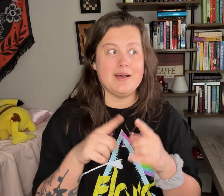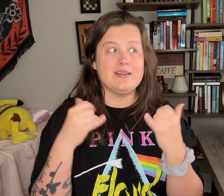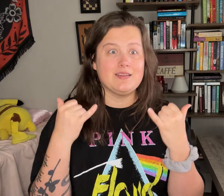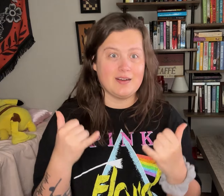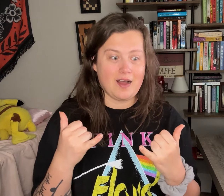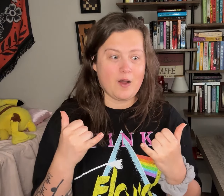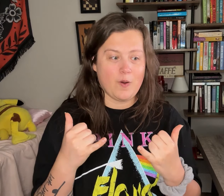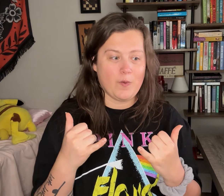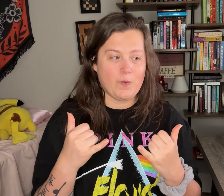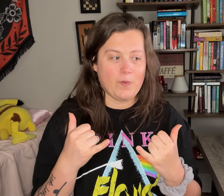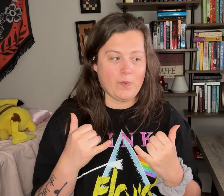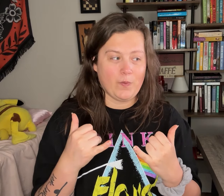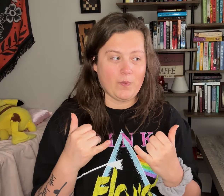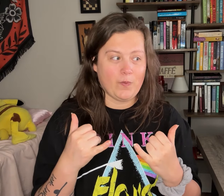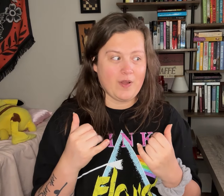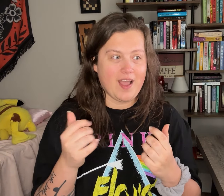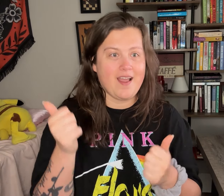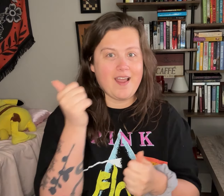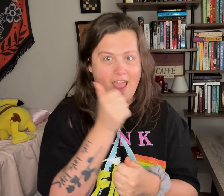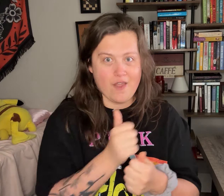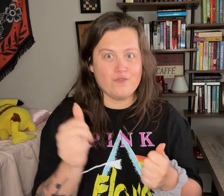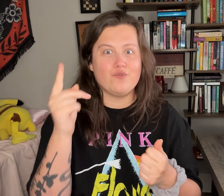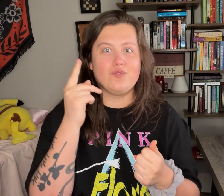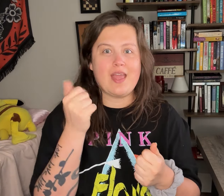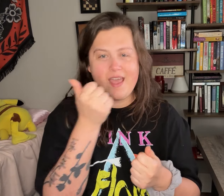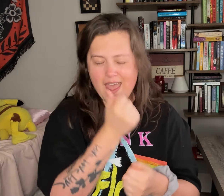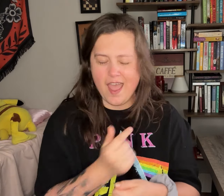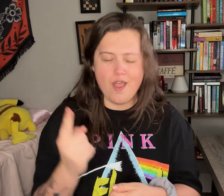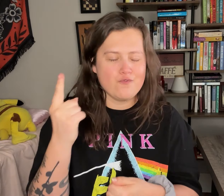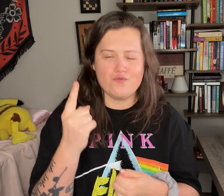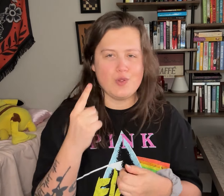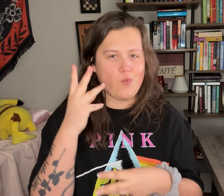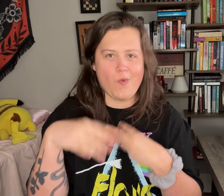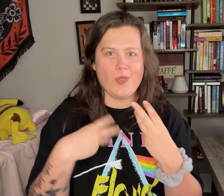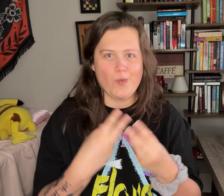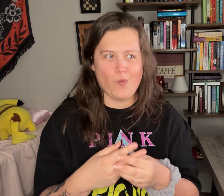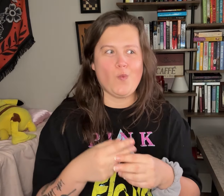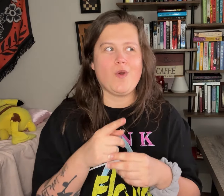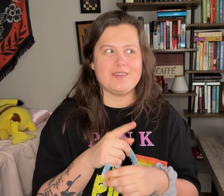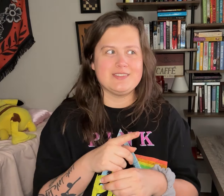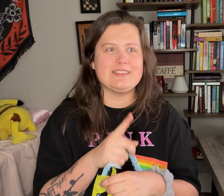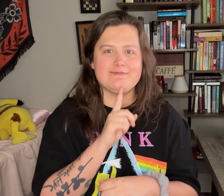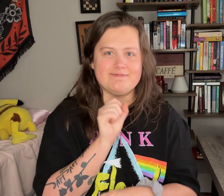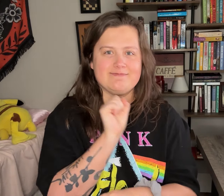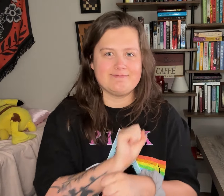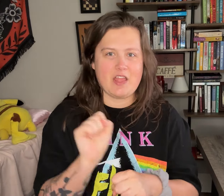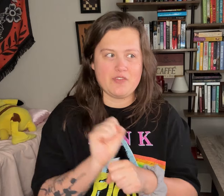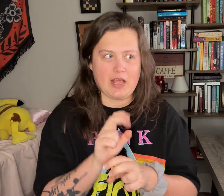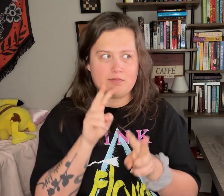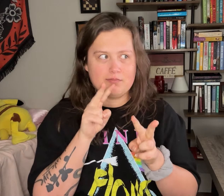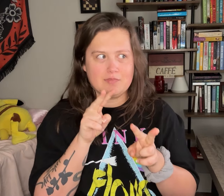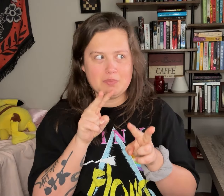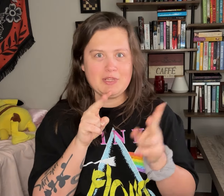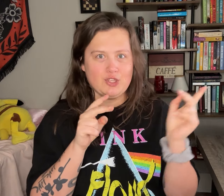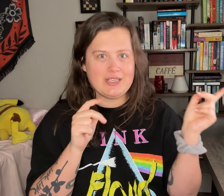Now everyone in the world will definitely be putting their eyes on them.